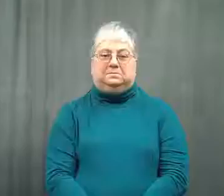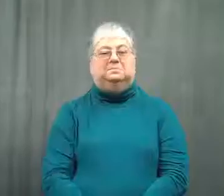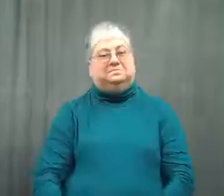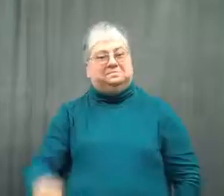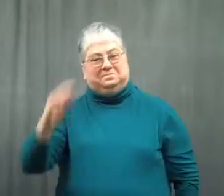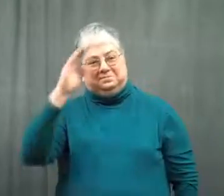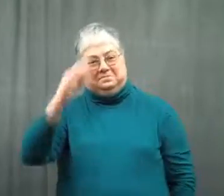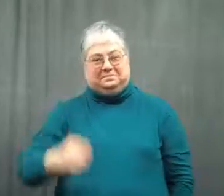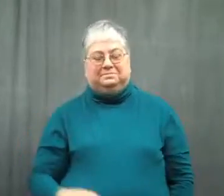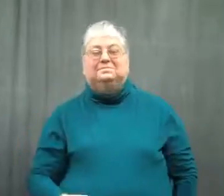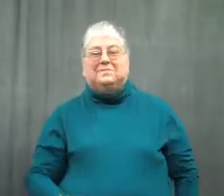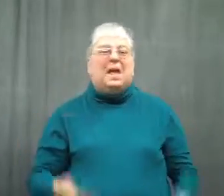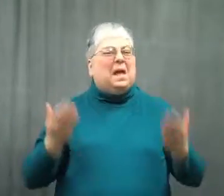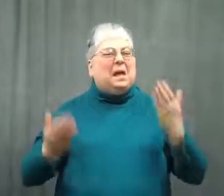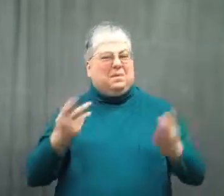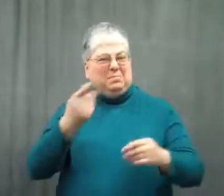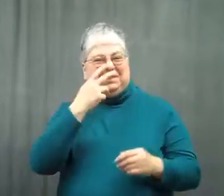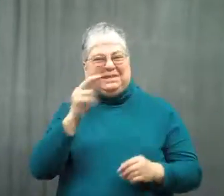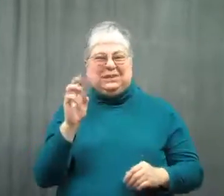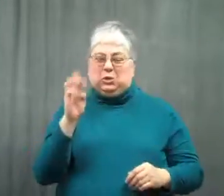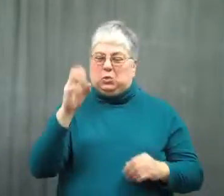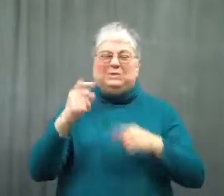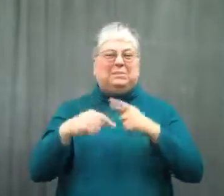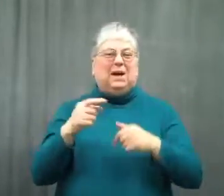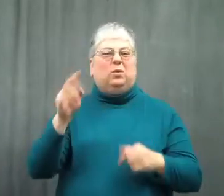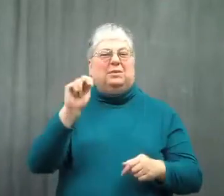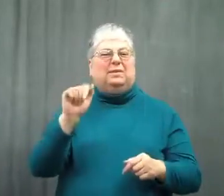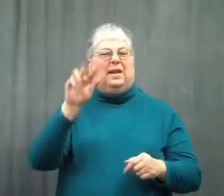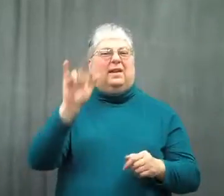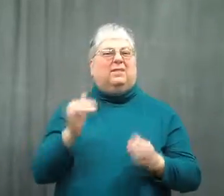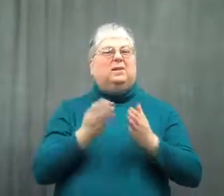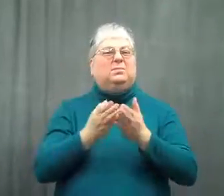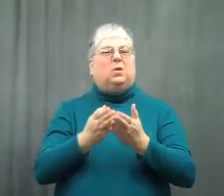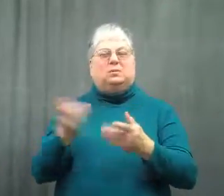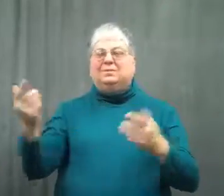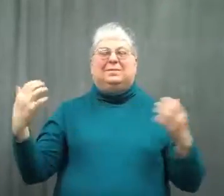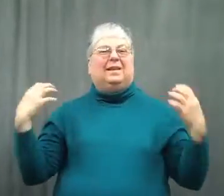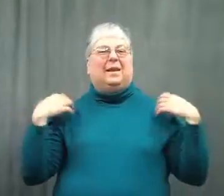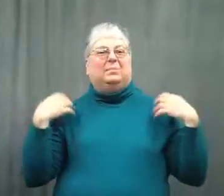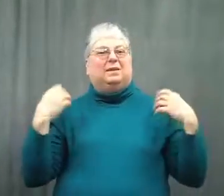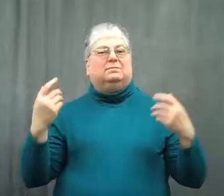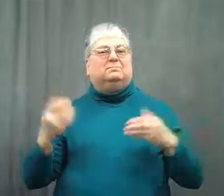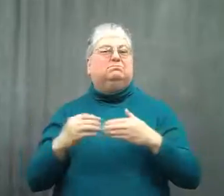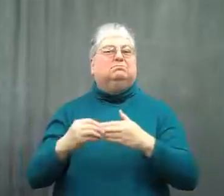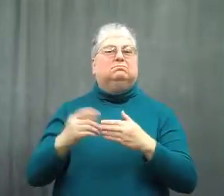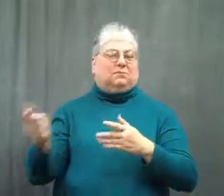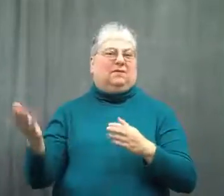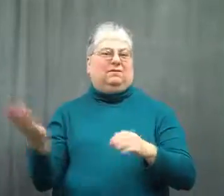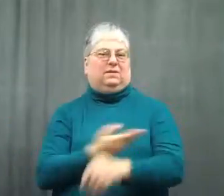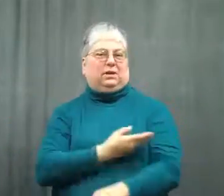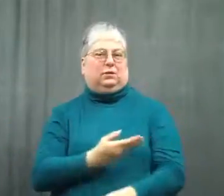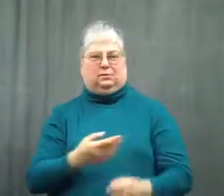Hi, you may have seen on the news about the Navy captain that was fired.